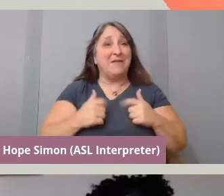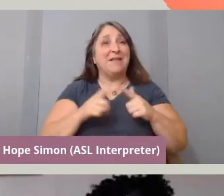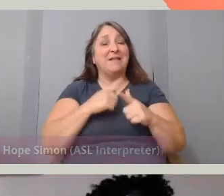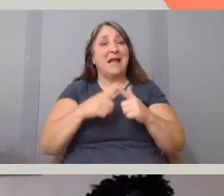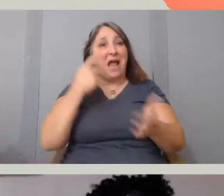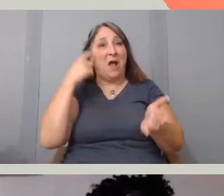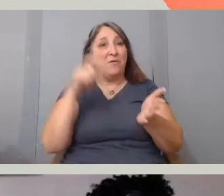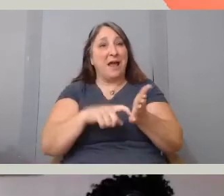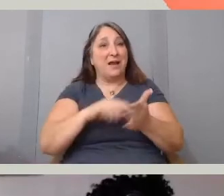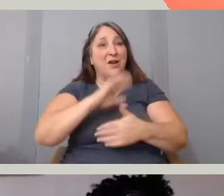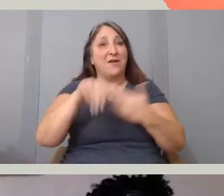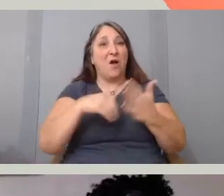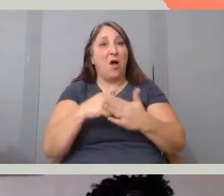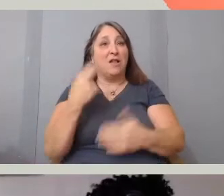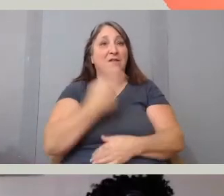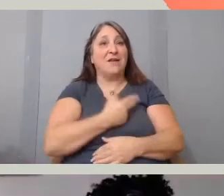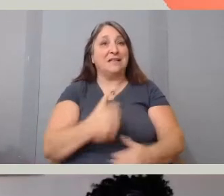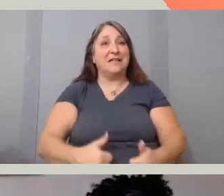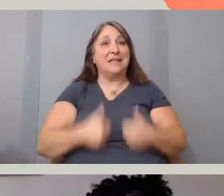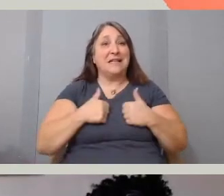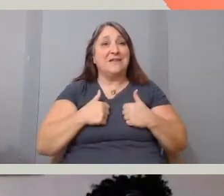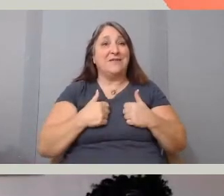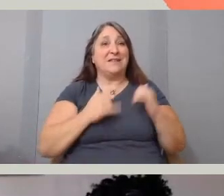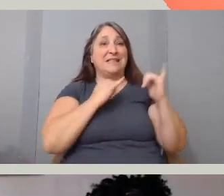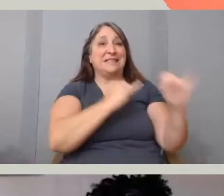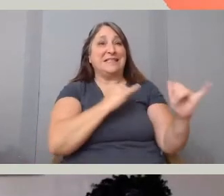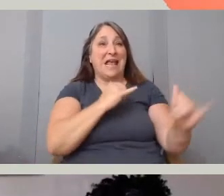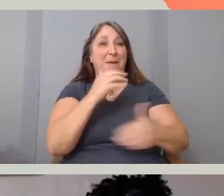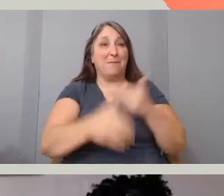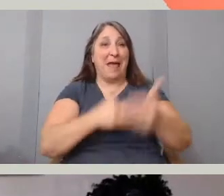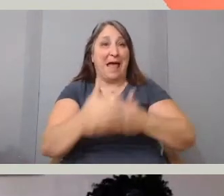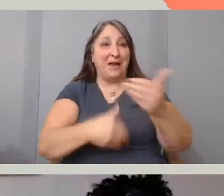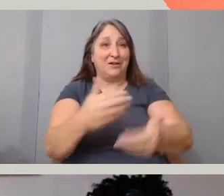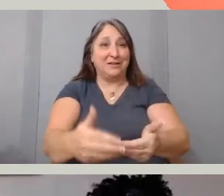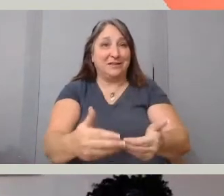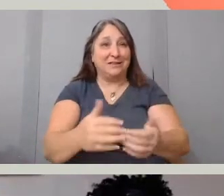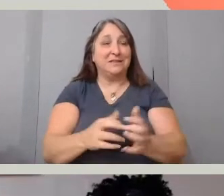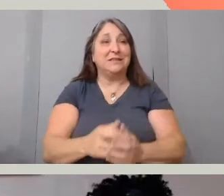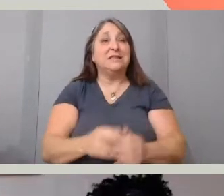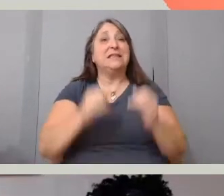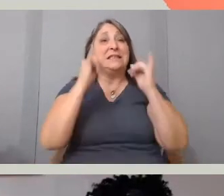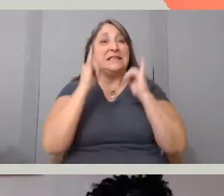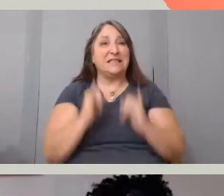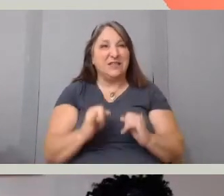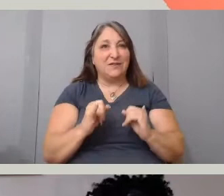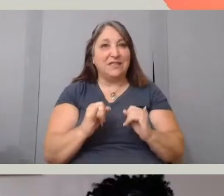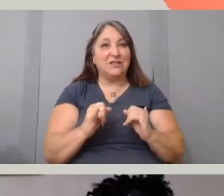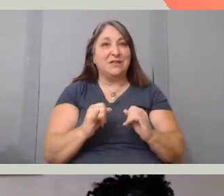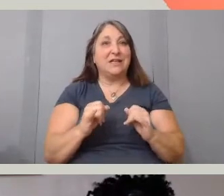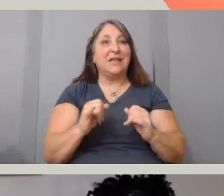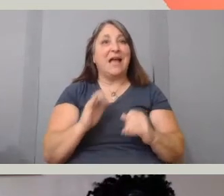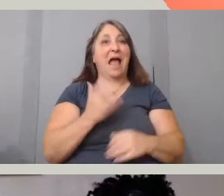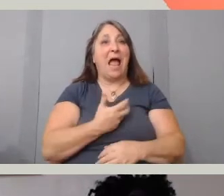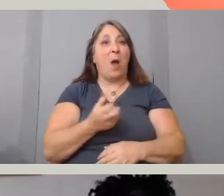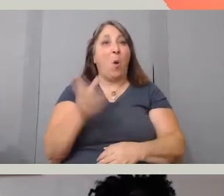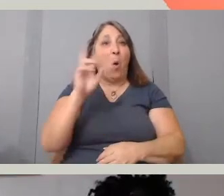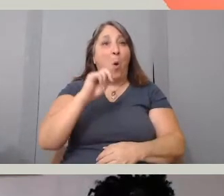all of us lives so much of the same patterns, individually of course in our own unique way. But there's so many rhythms